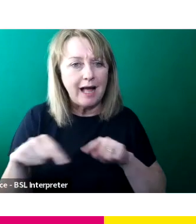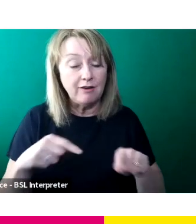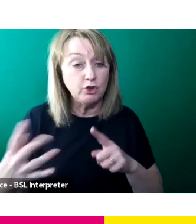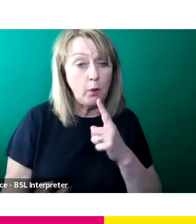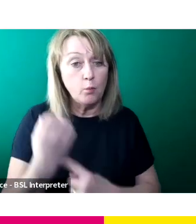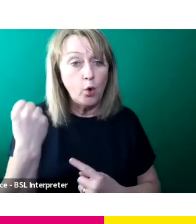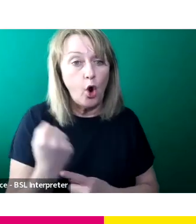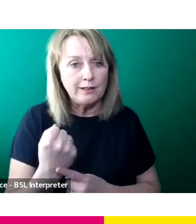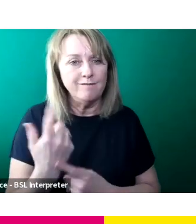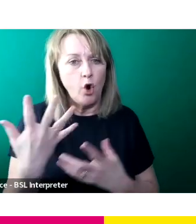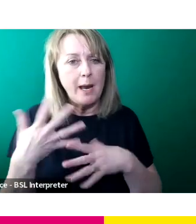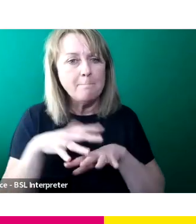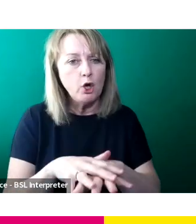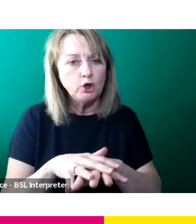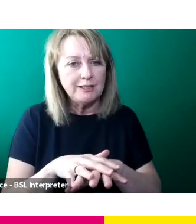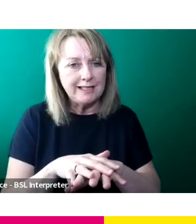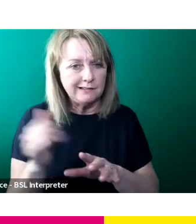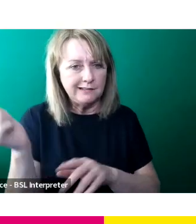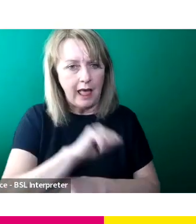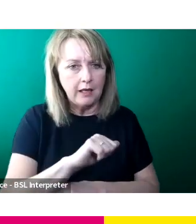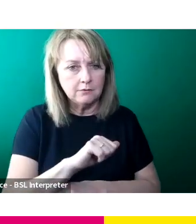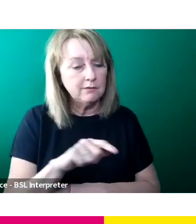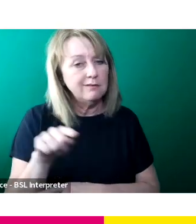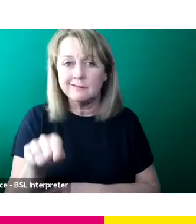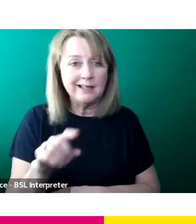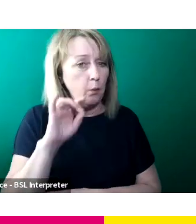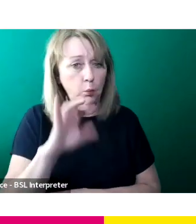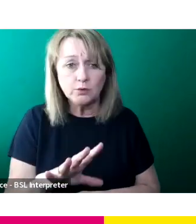emerging talent that would not have won a BAFTA without the background stuff that was